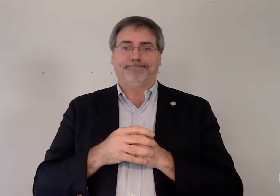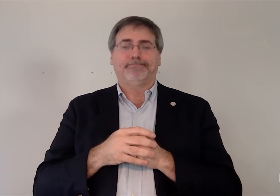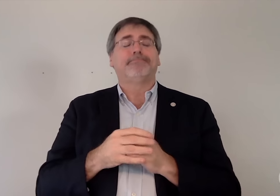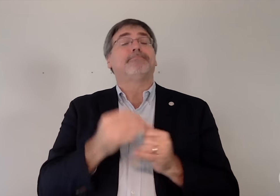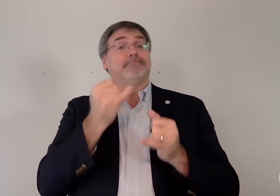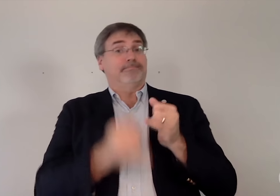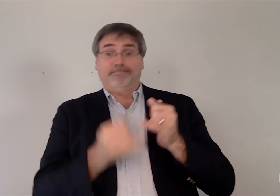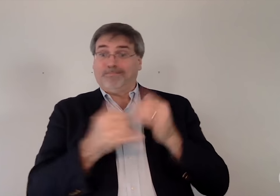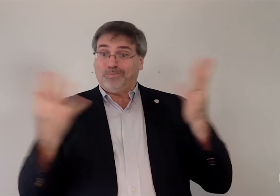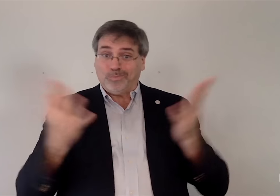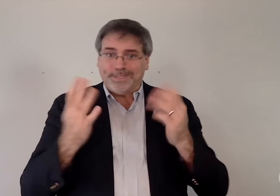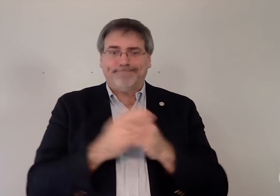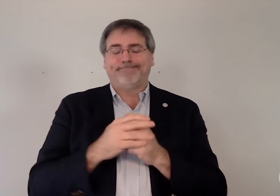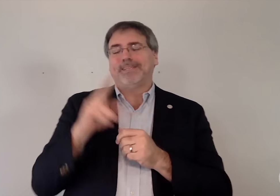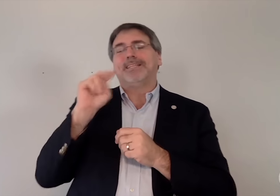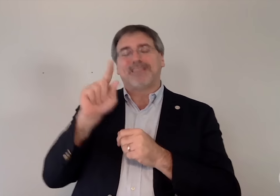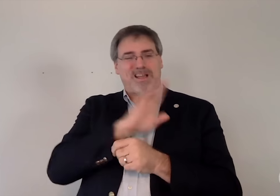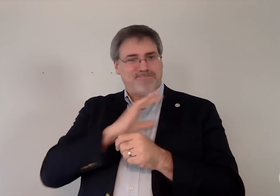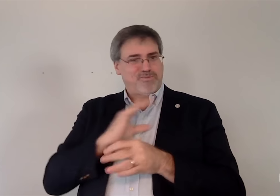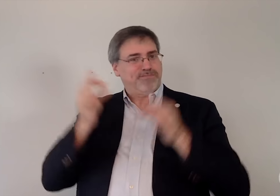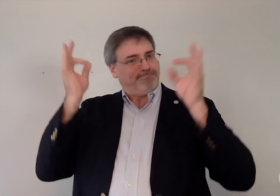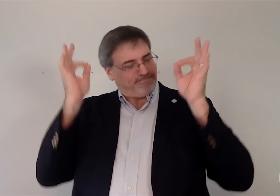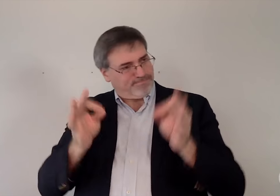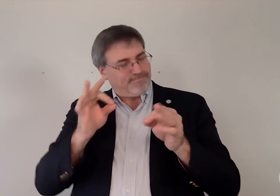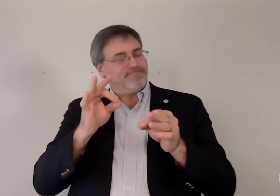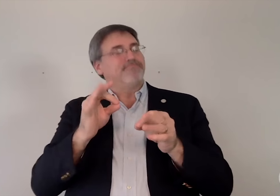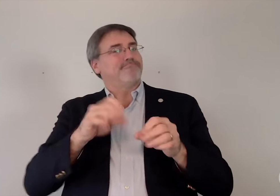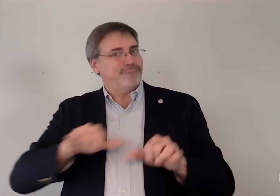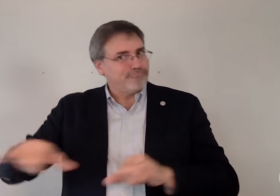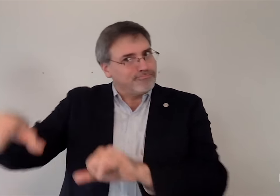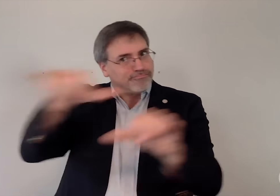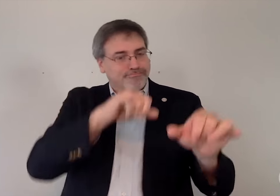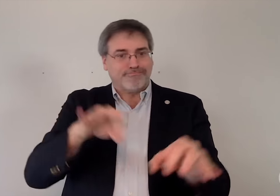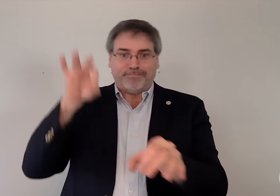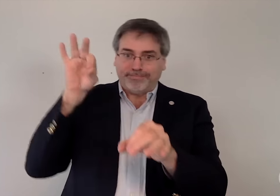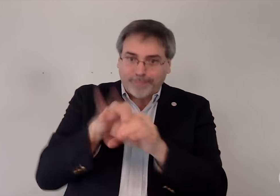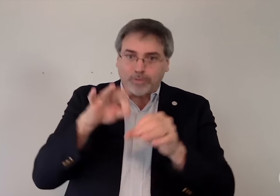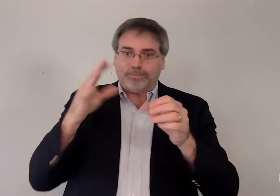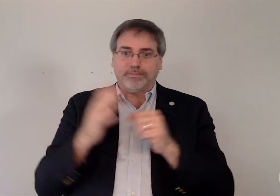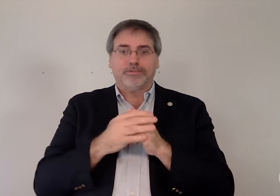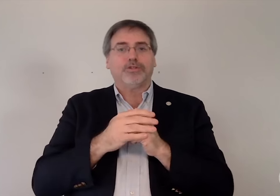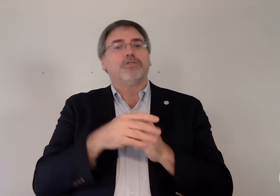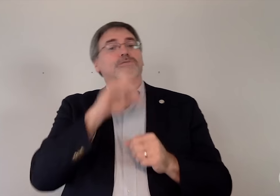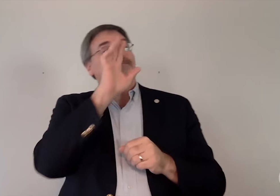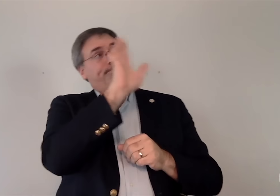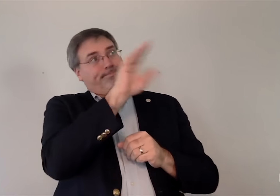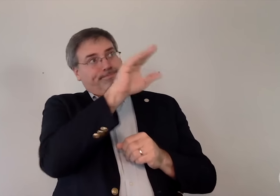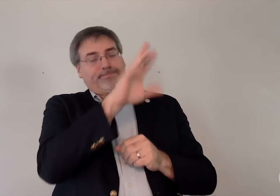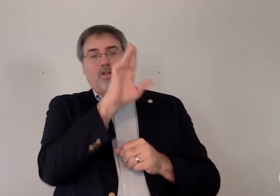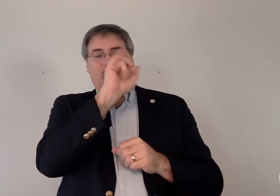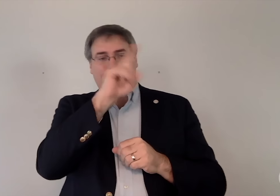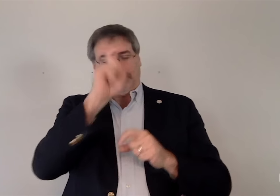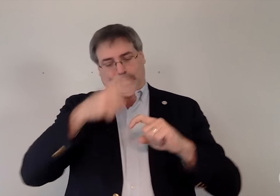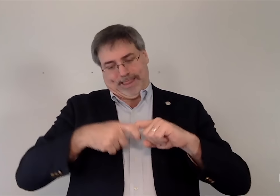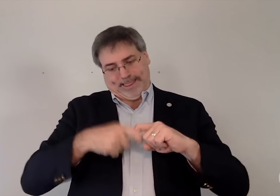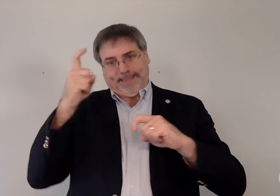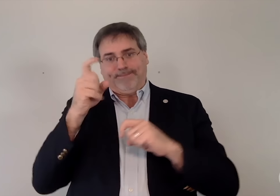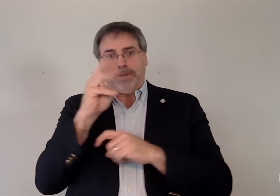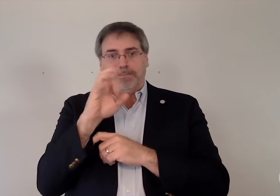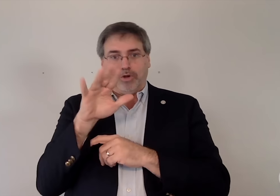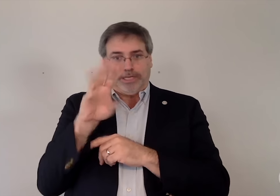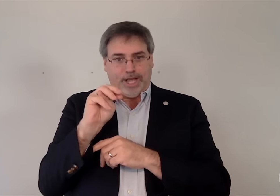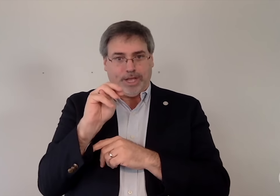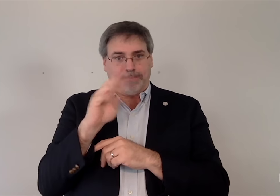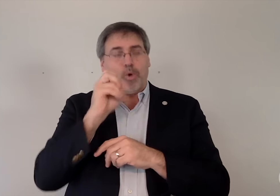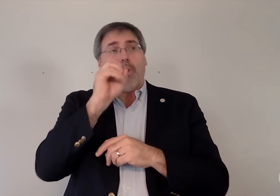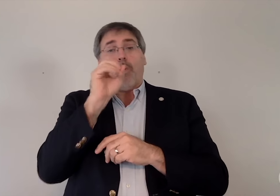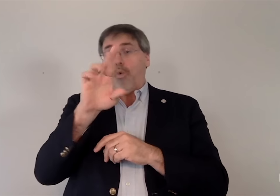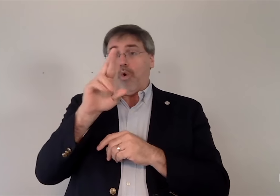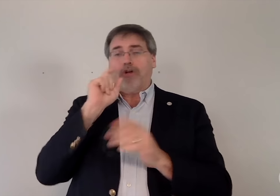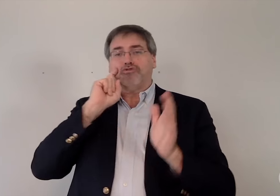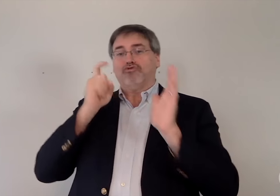Finally, the NAD Board unanimously voted to mandate that RID to lift the NIC moratorium or recognize